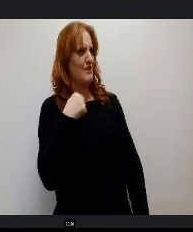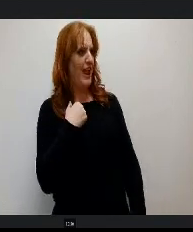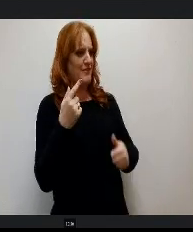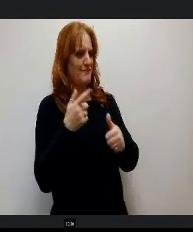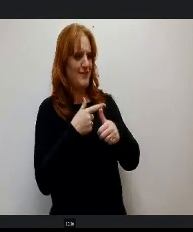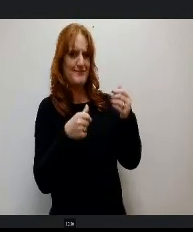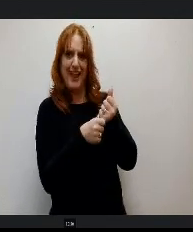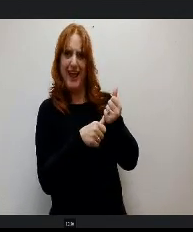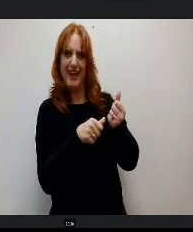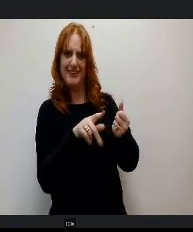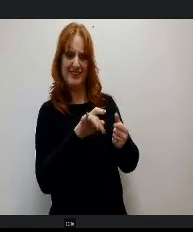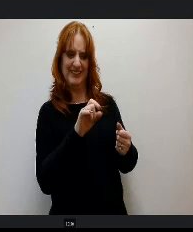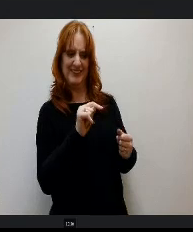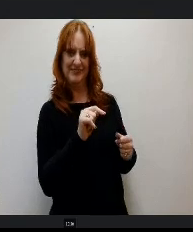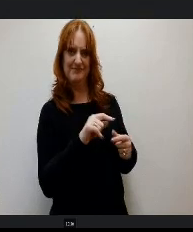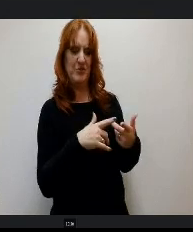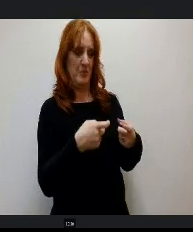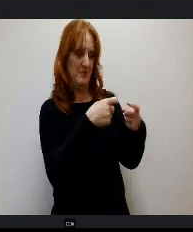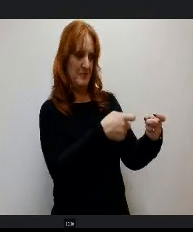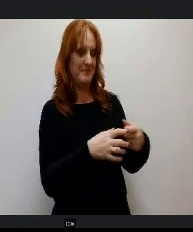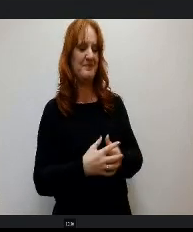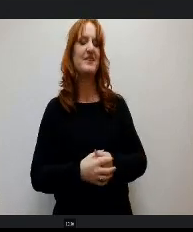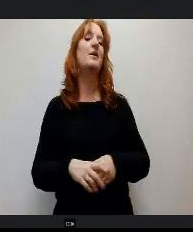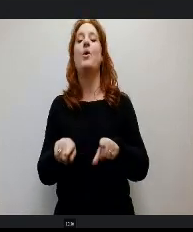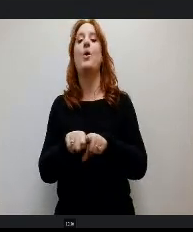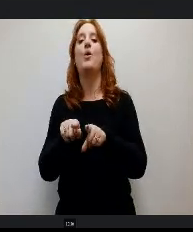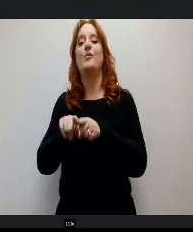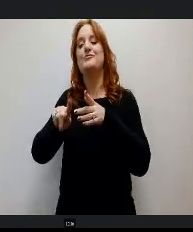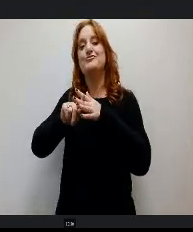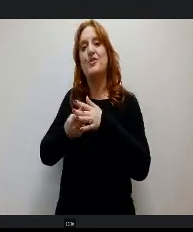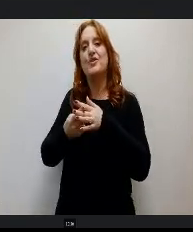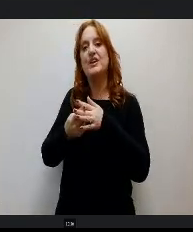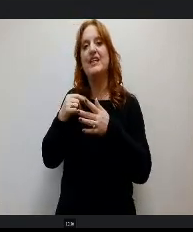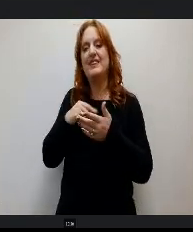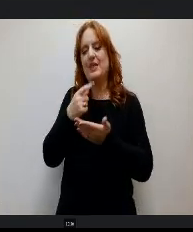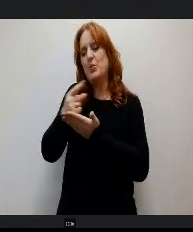He also has started our weekly Wilderness newsletter, but has turned monthly.